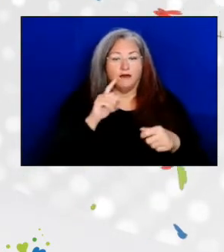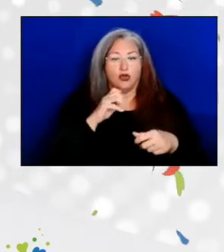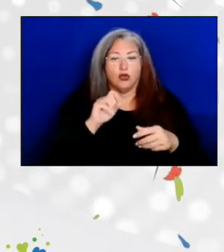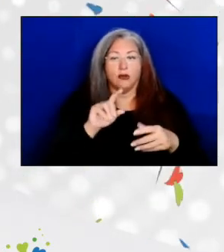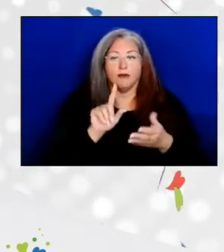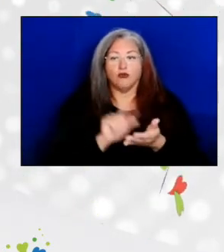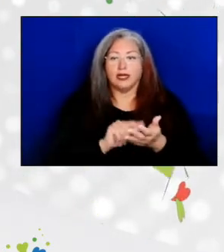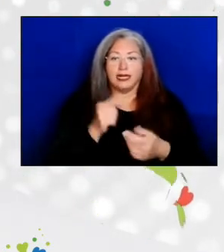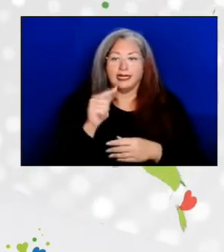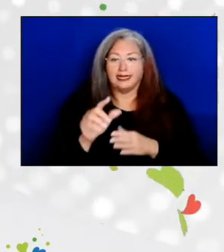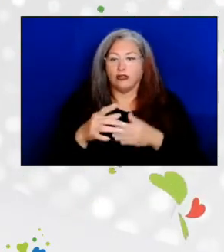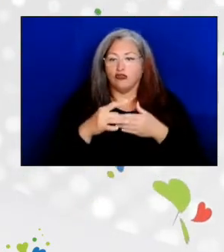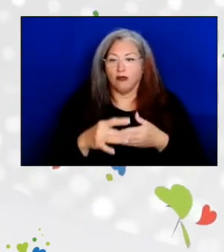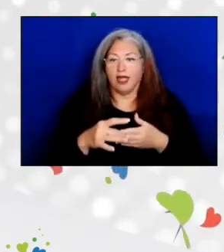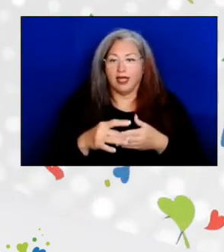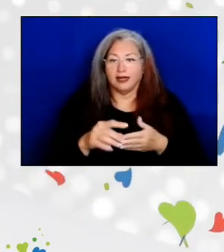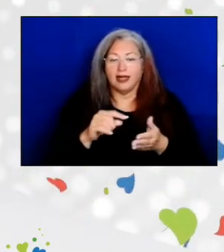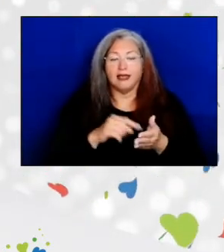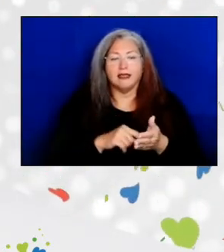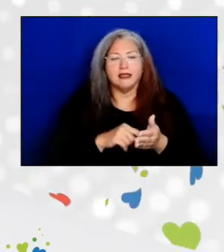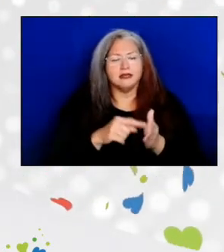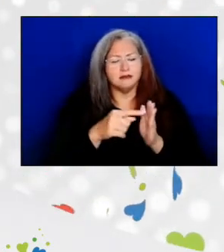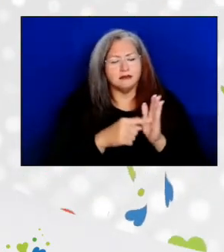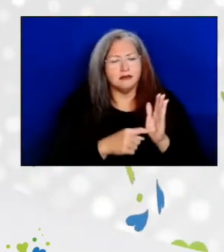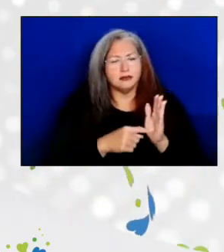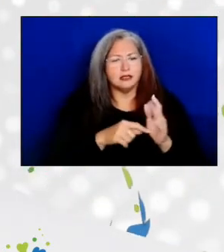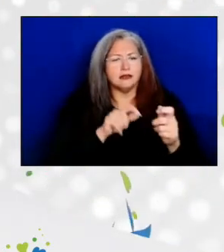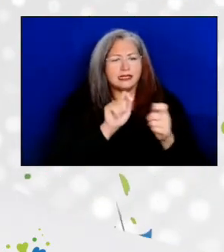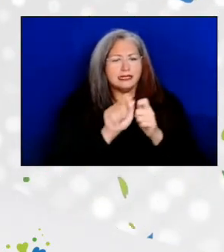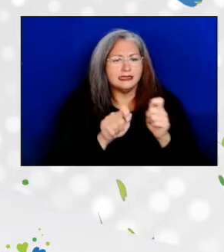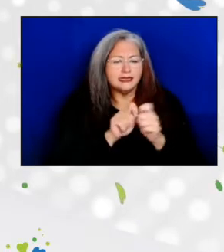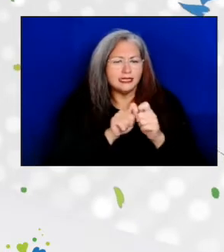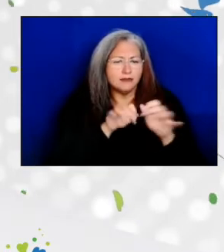and this was a guide that detailed how State Units on Aging